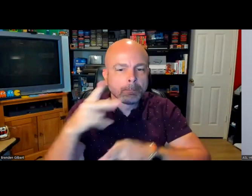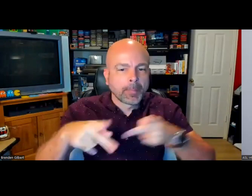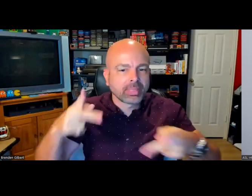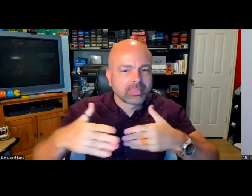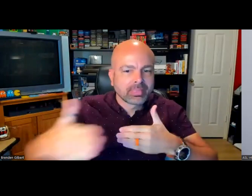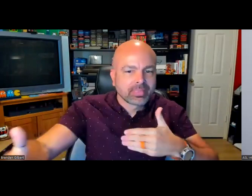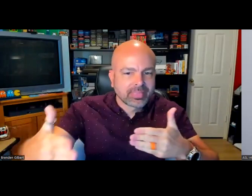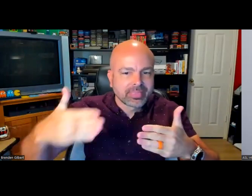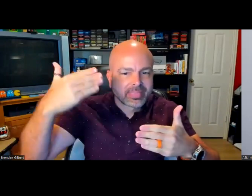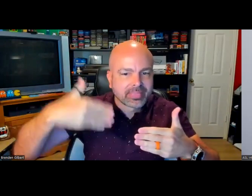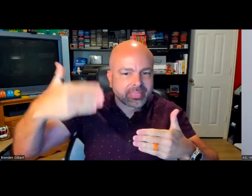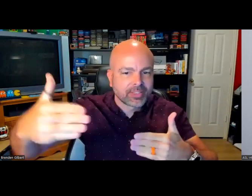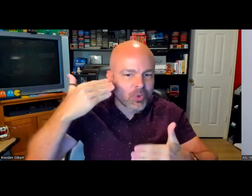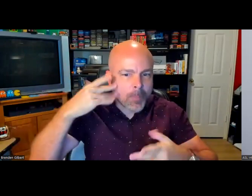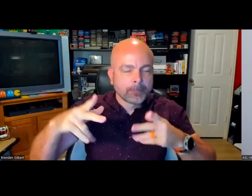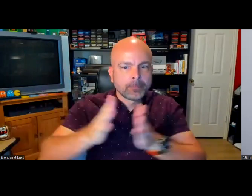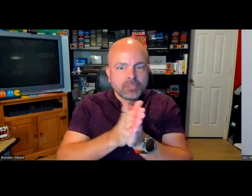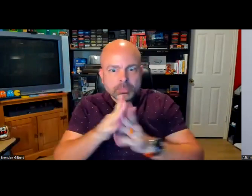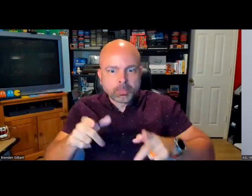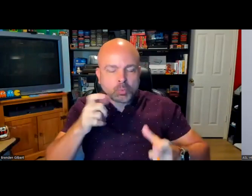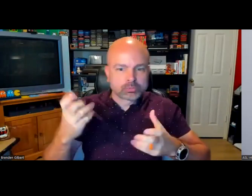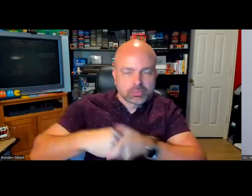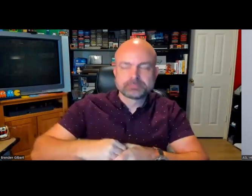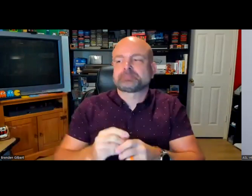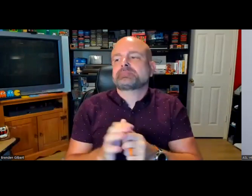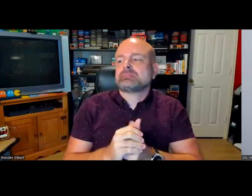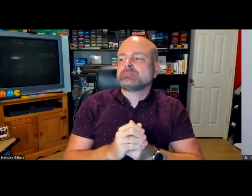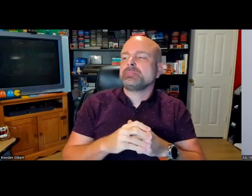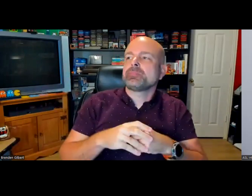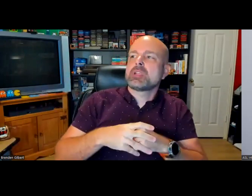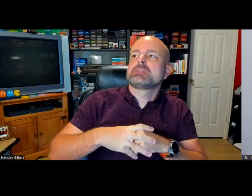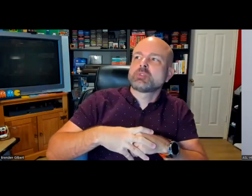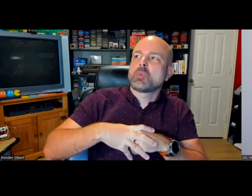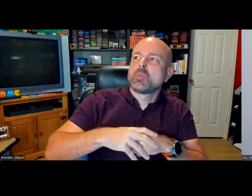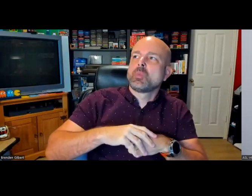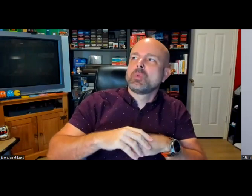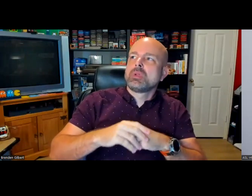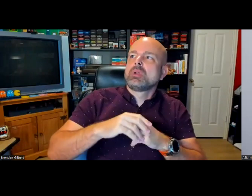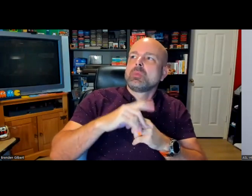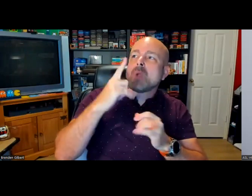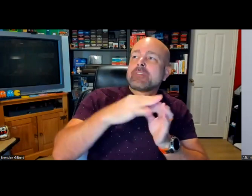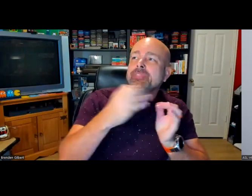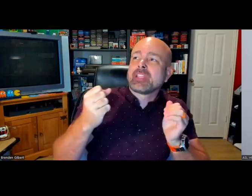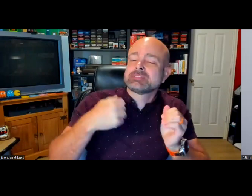encourage more people to do that so more and more people can get passionate about it, and they bring that back to their teams